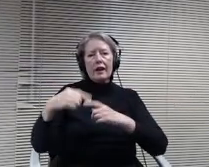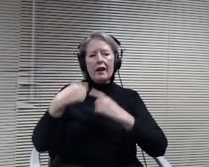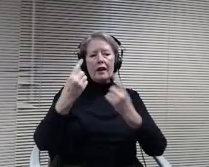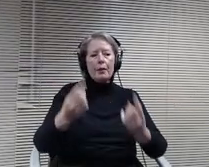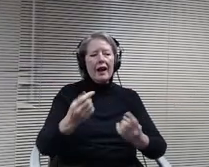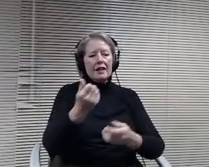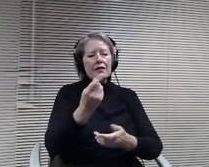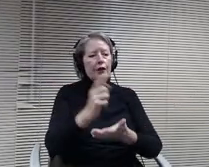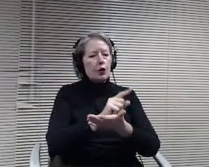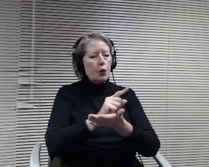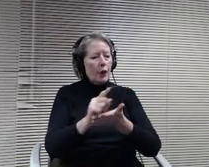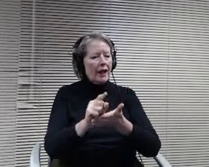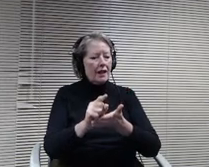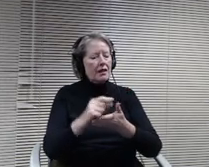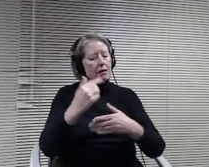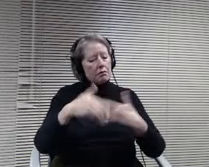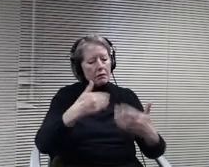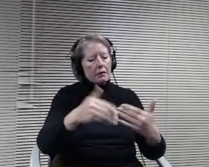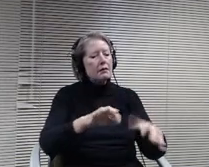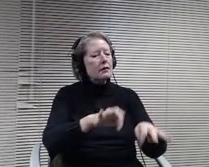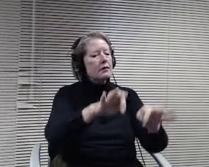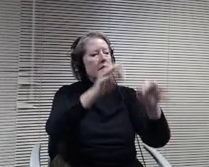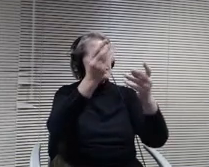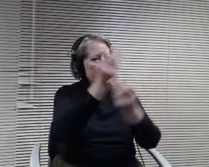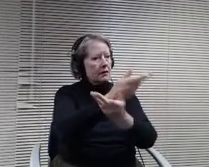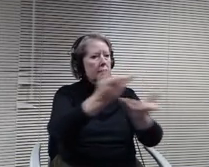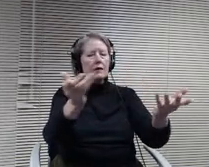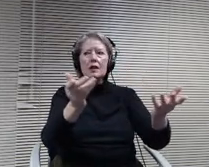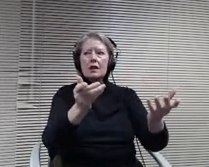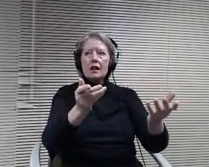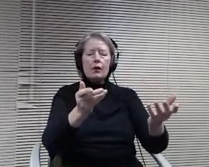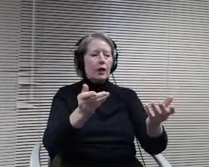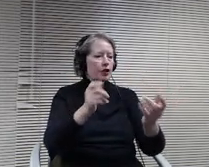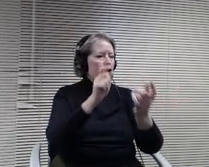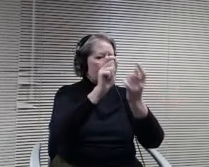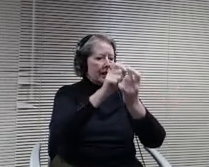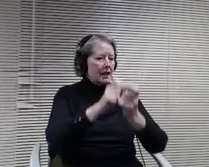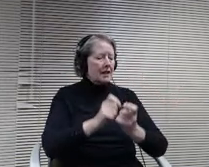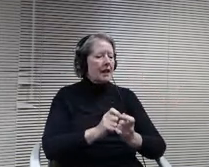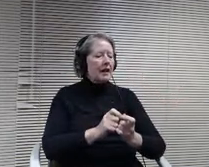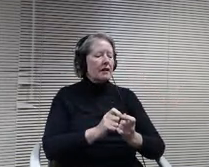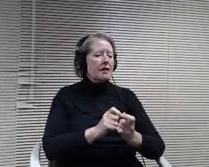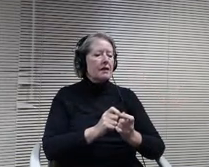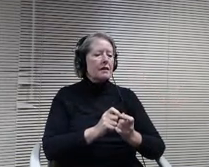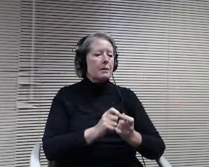the details with you and what we found and to specifically address some of the questions that came up the last time.